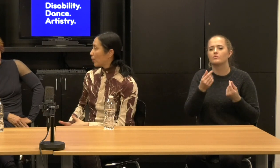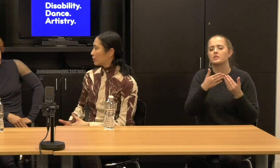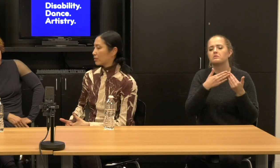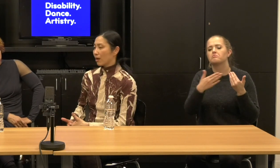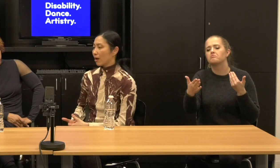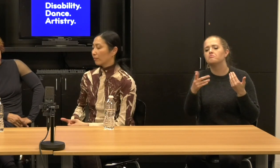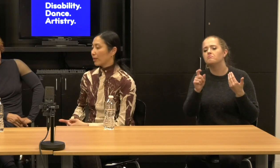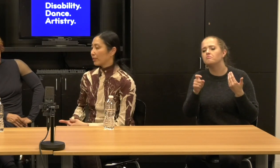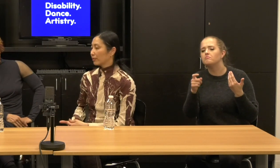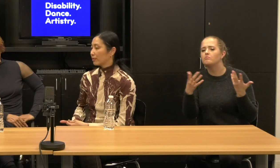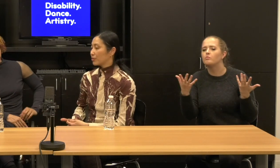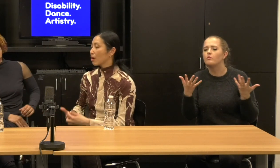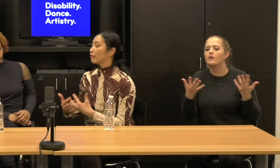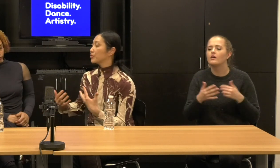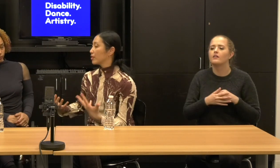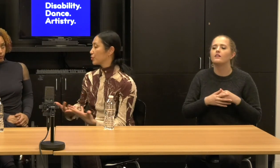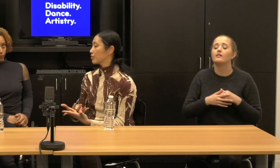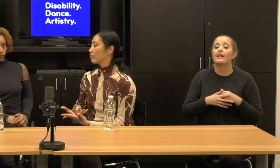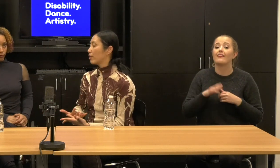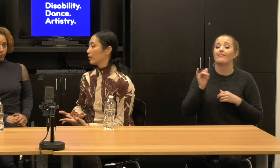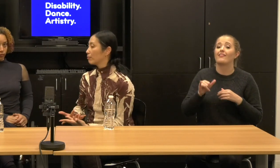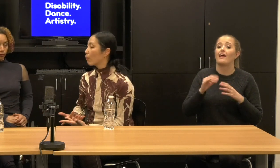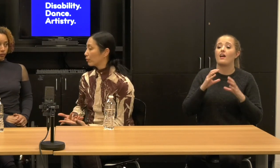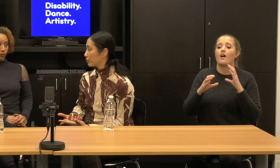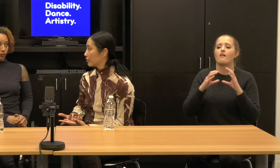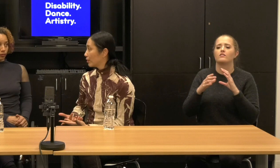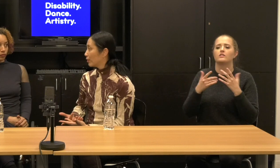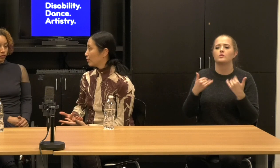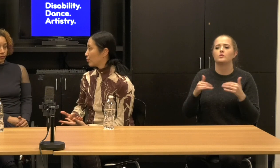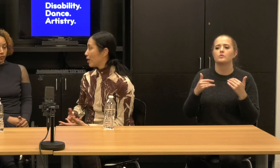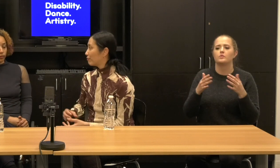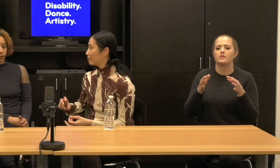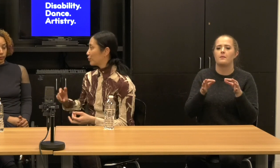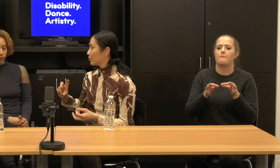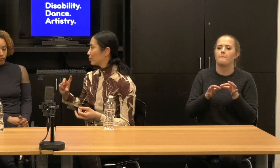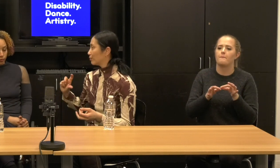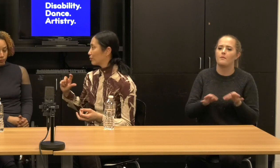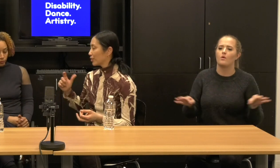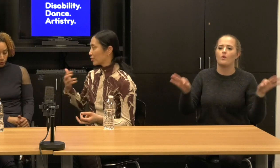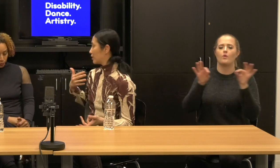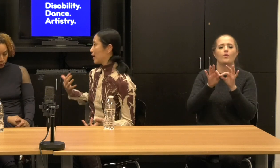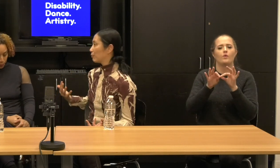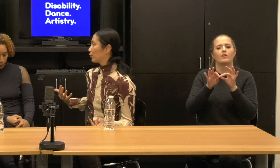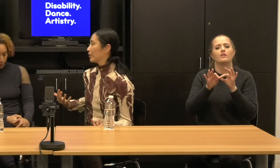But, I think these conversations are very important to have to just today I'm learning